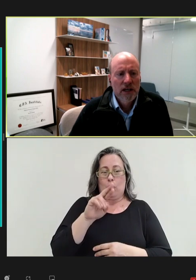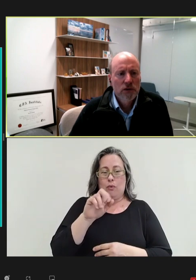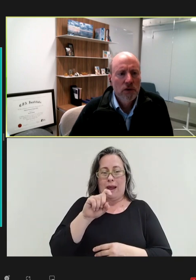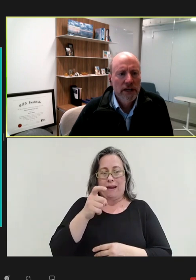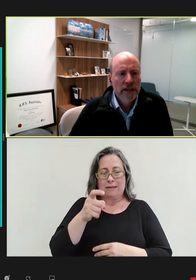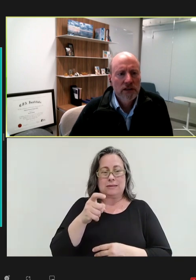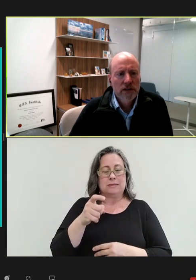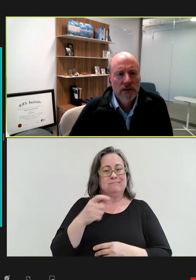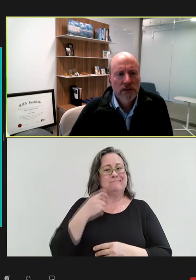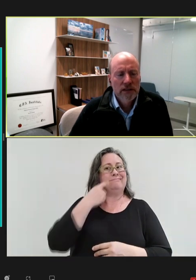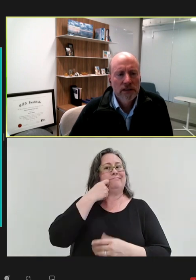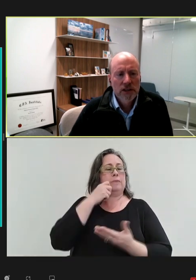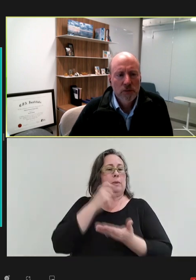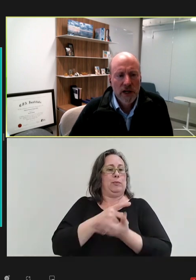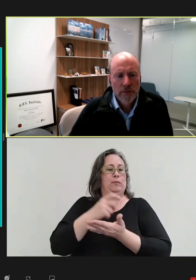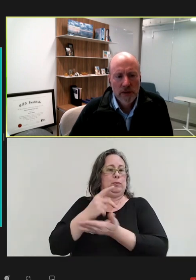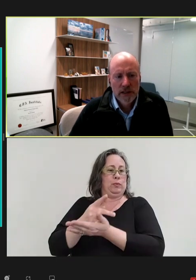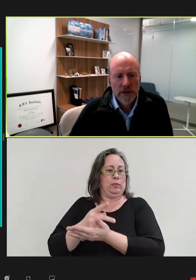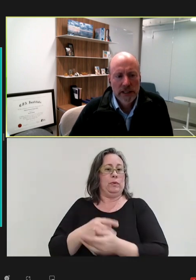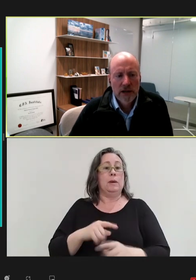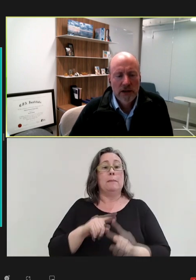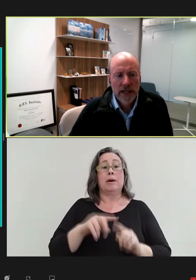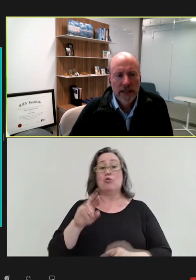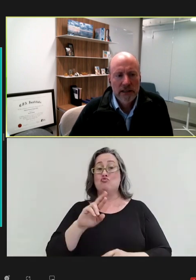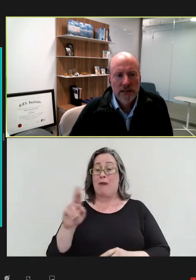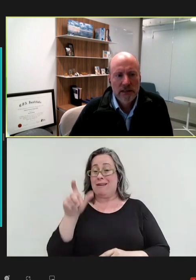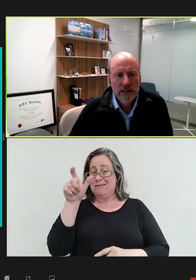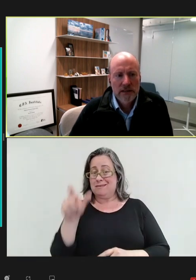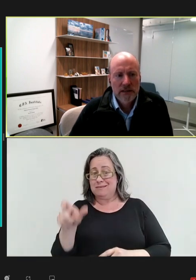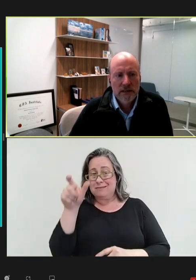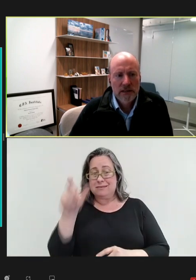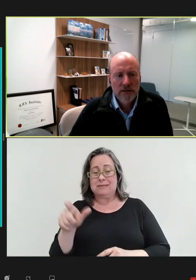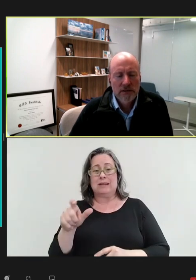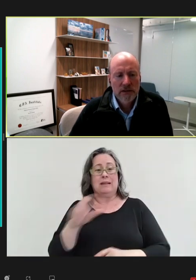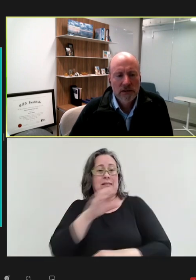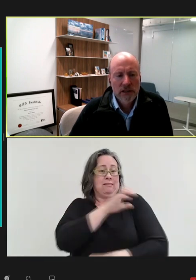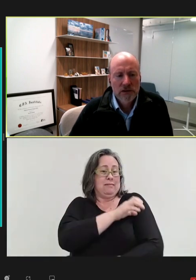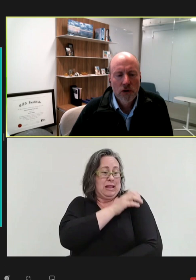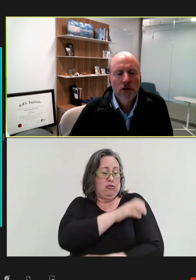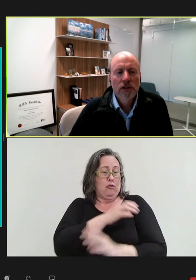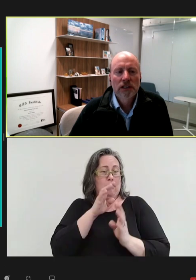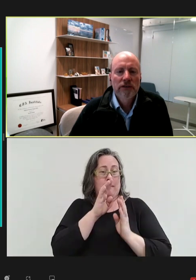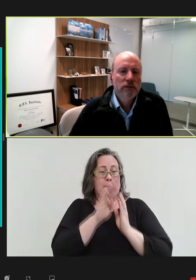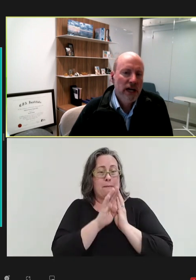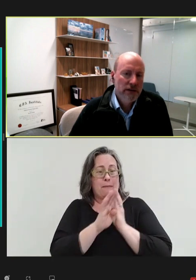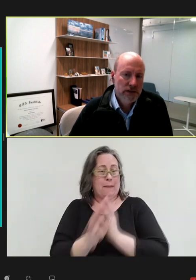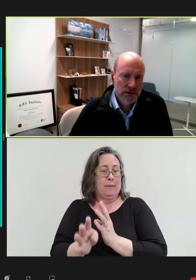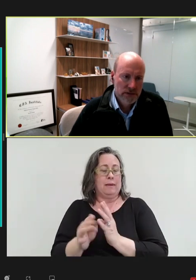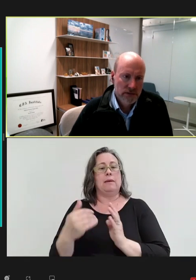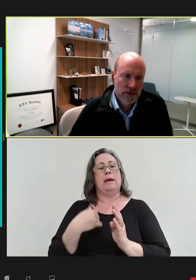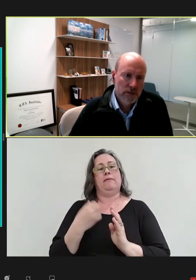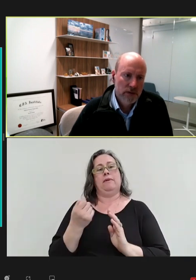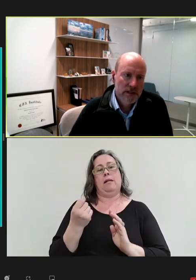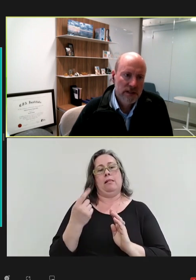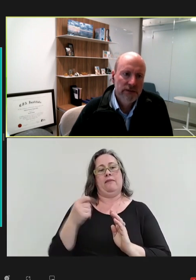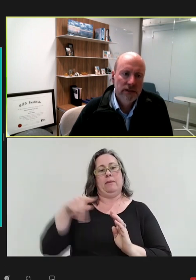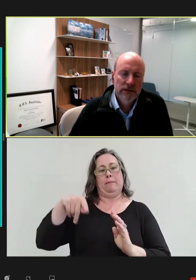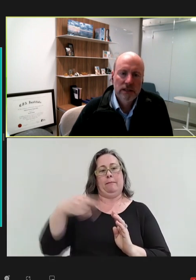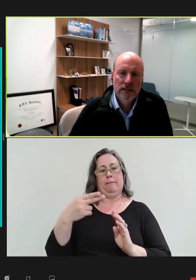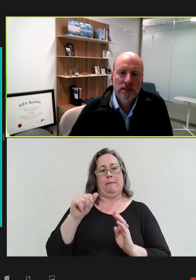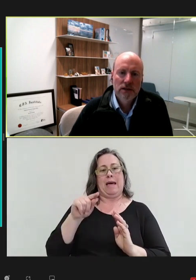On the right, the clinical pipeline right now has, in total, 11 pathogens. Seven of these